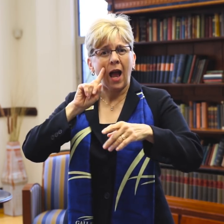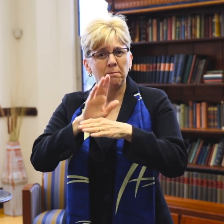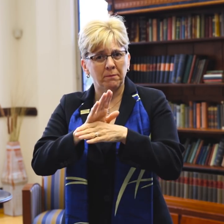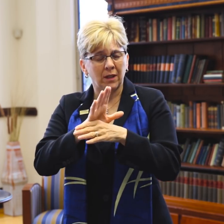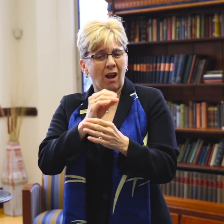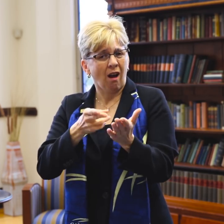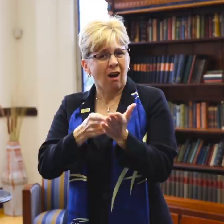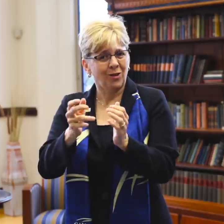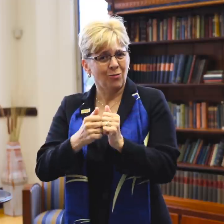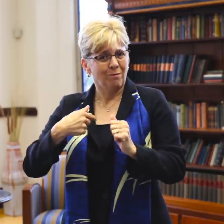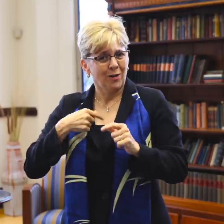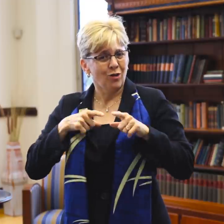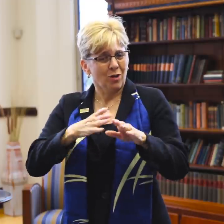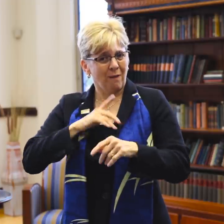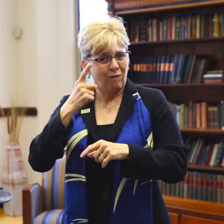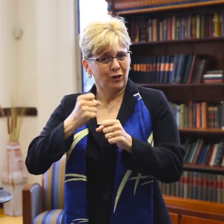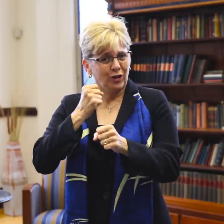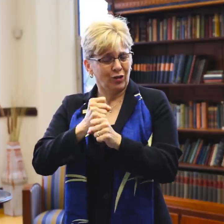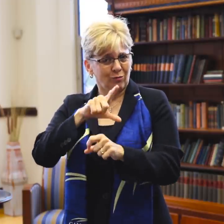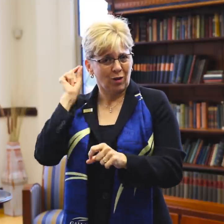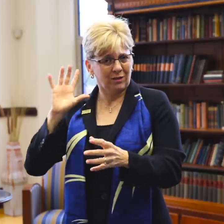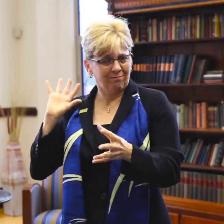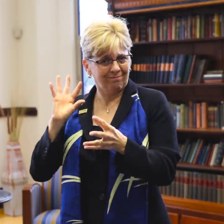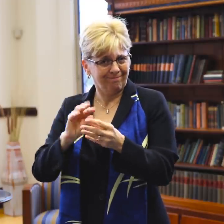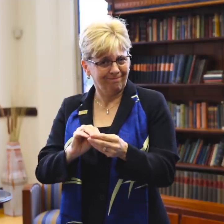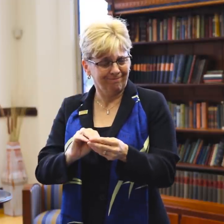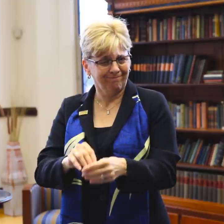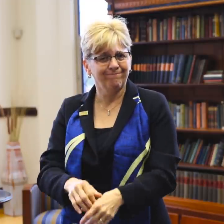and honesty during my first year as president.